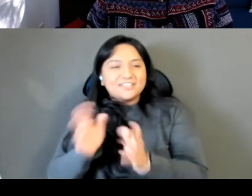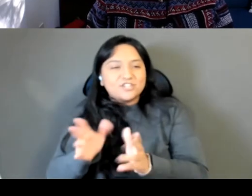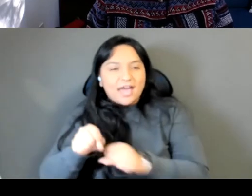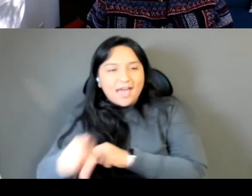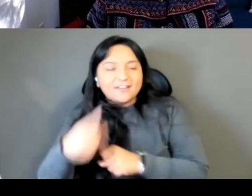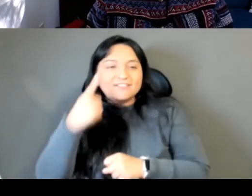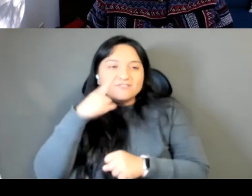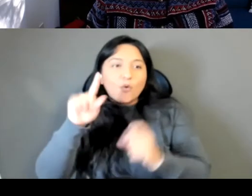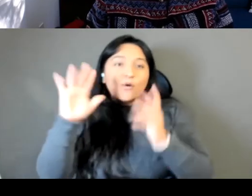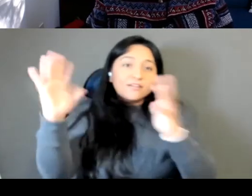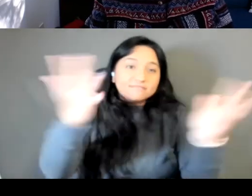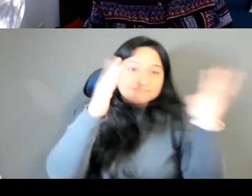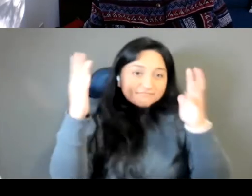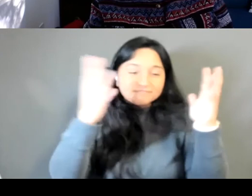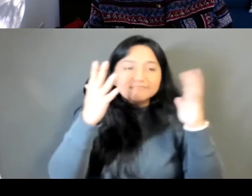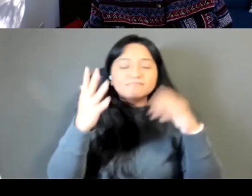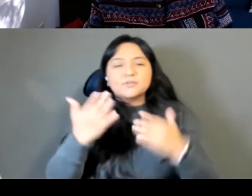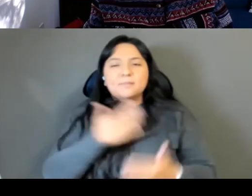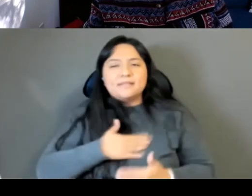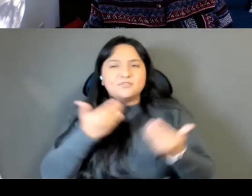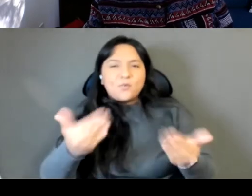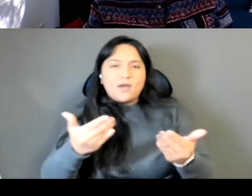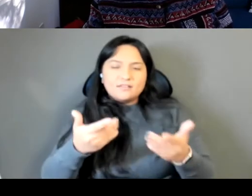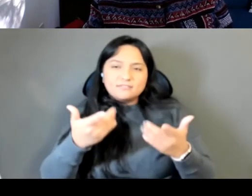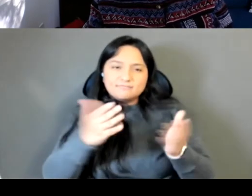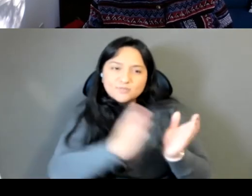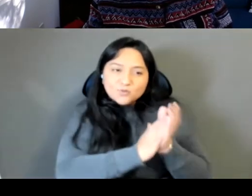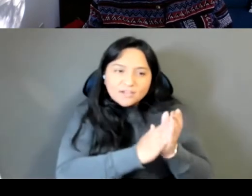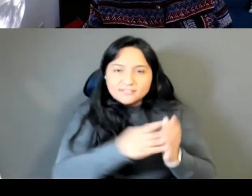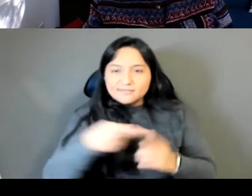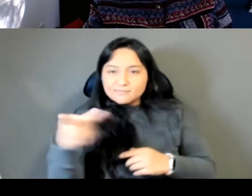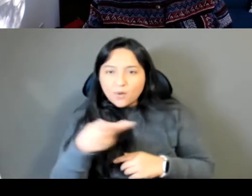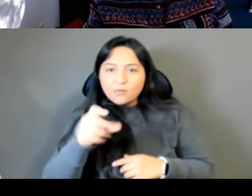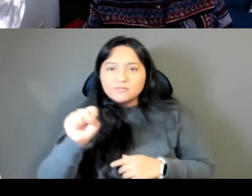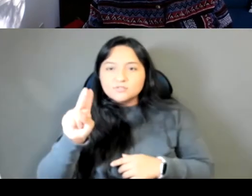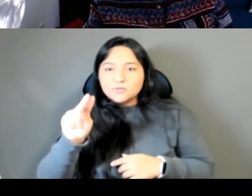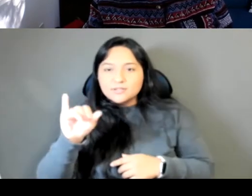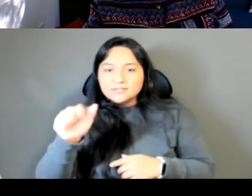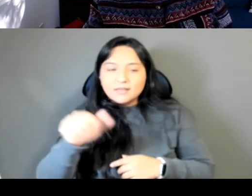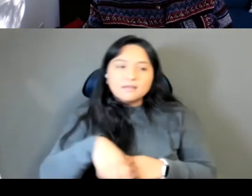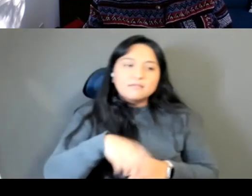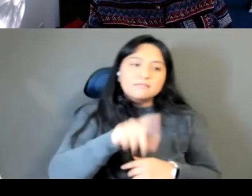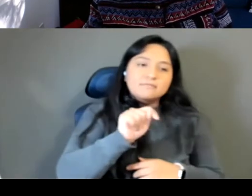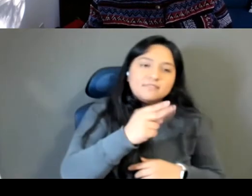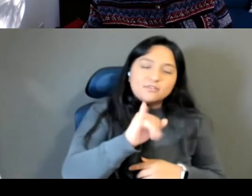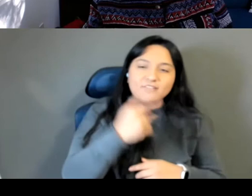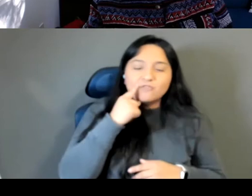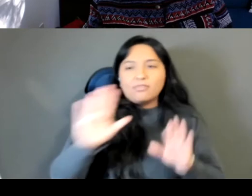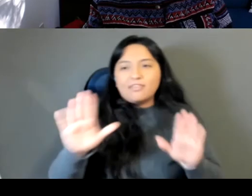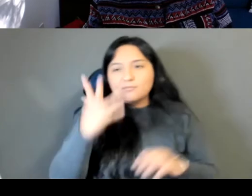do congratulate theory and Suneetha on these incredible works. Thank you so much to everybody who joined us online.